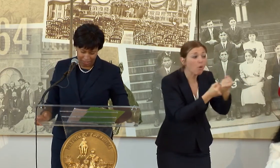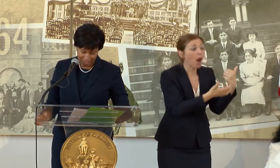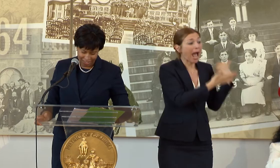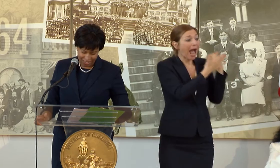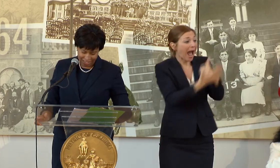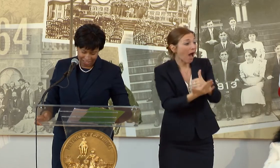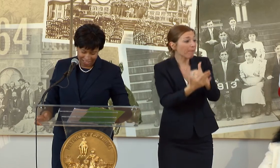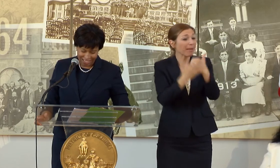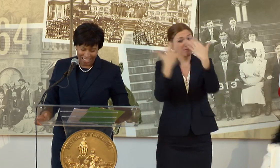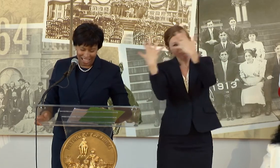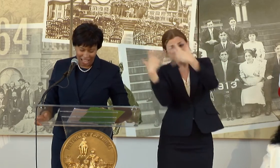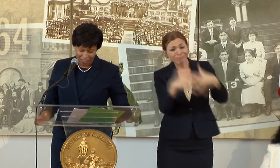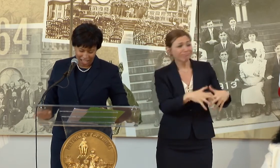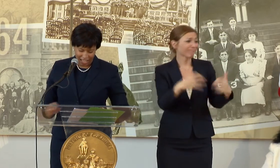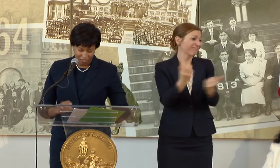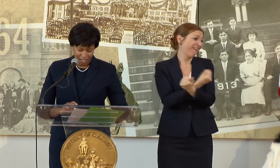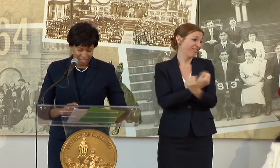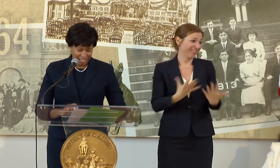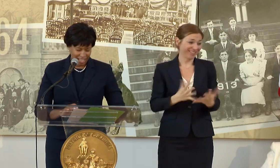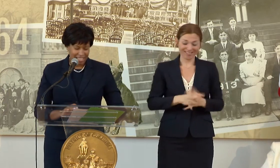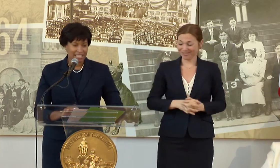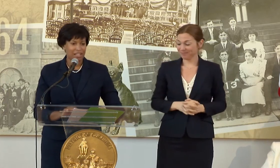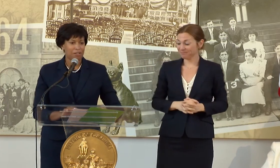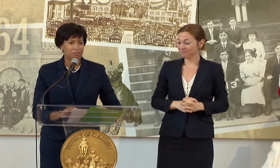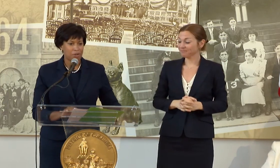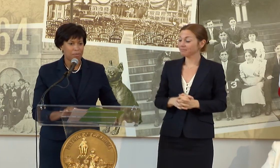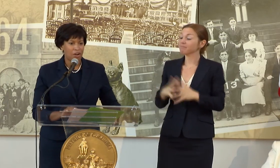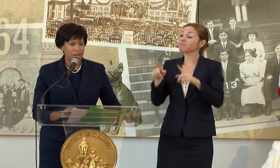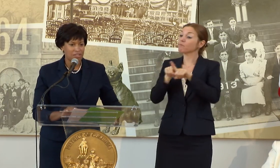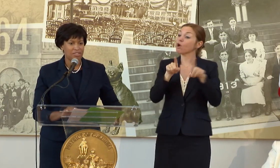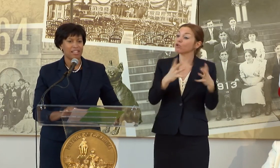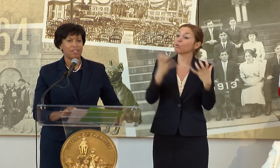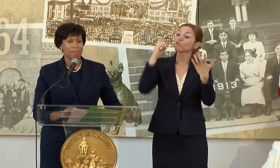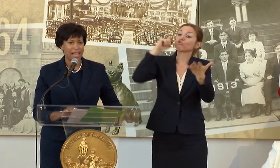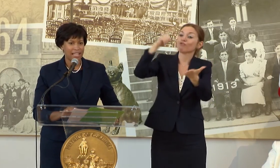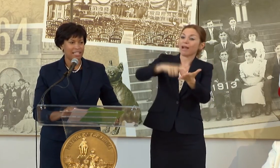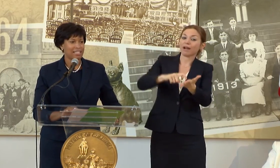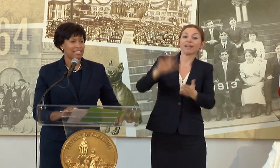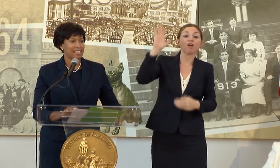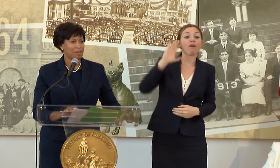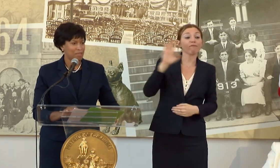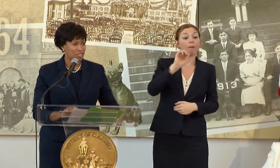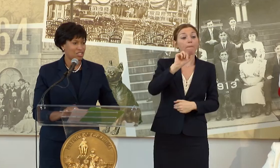I RECOGNIZE THAT OUR FORMER ARTS AND HUMANITIES COMMISSION